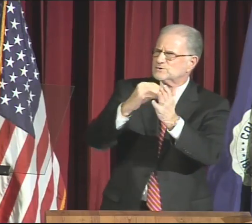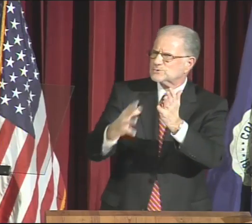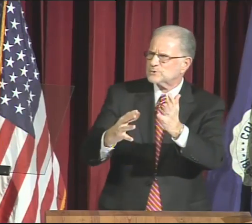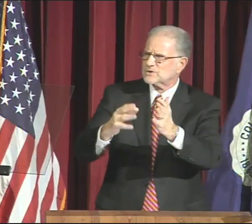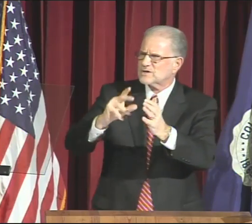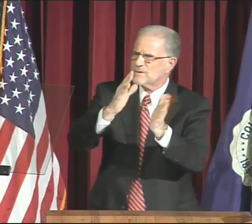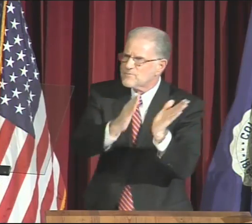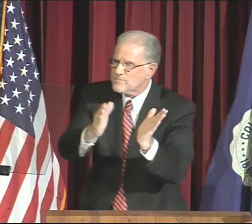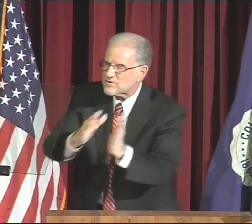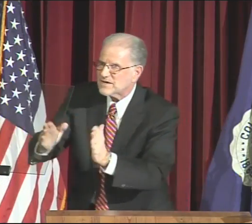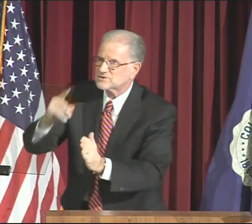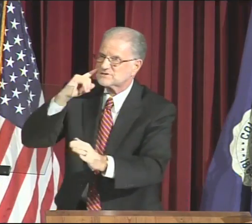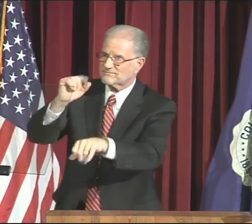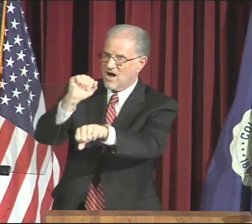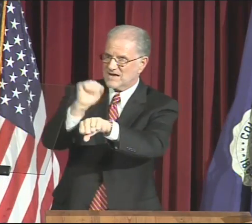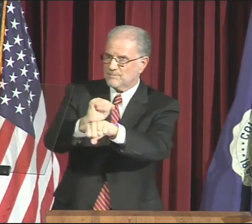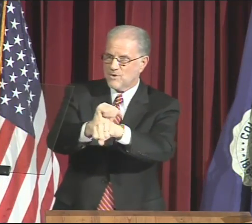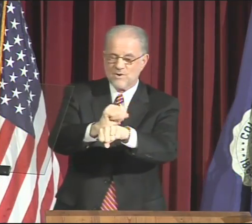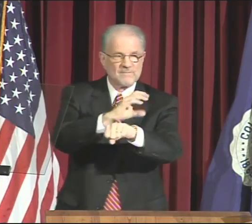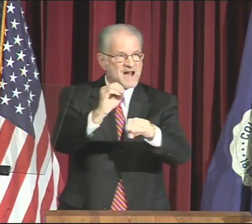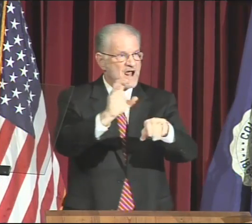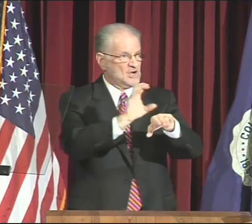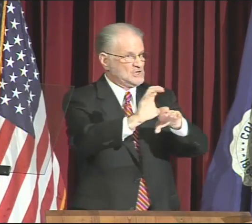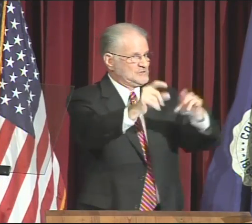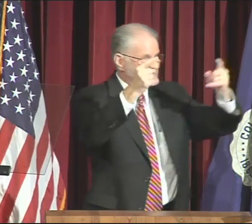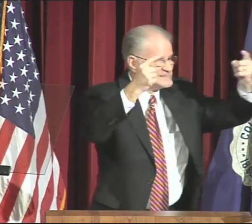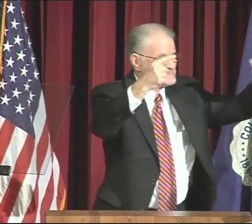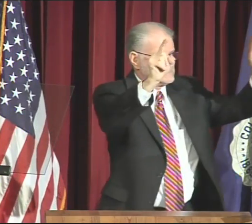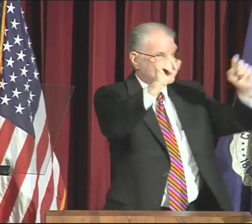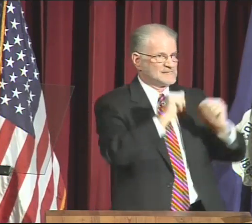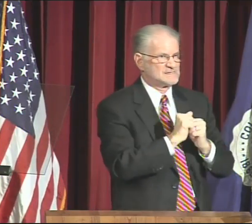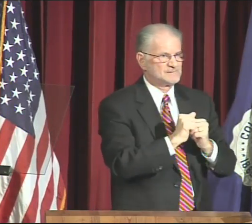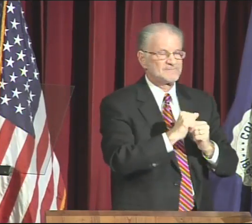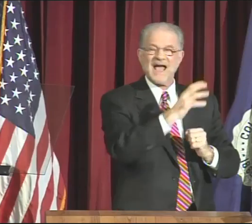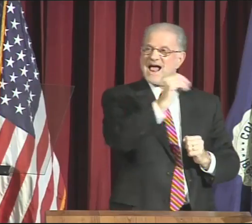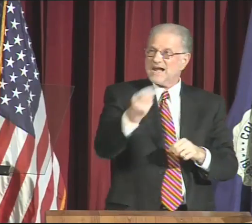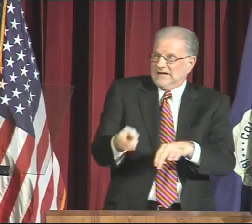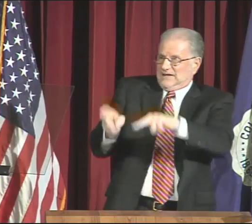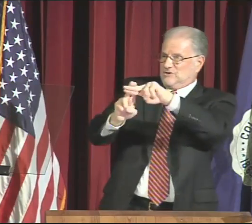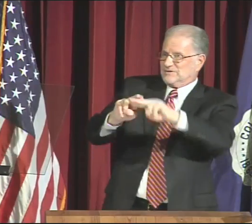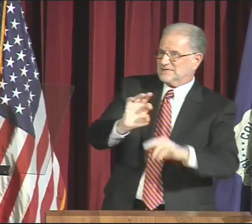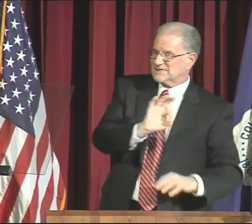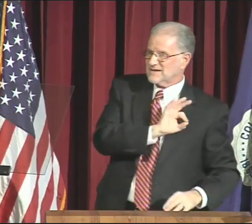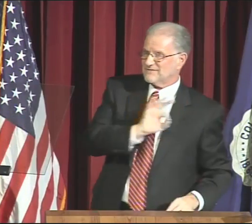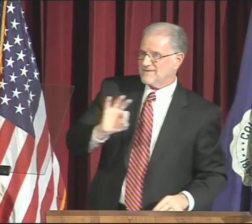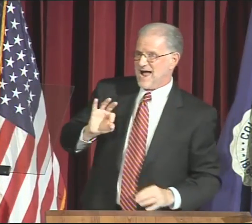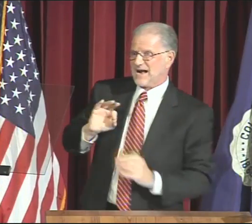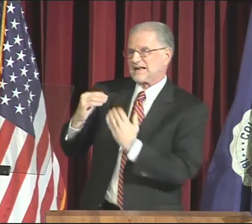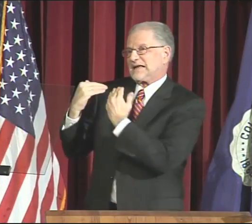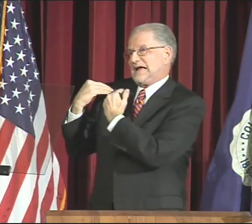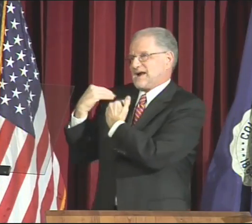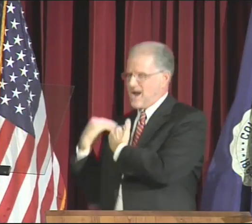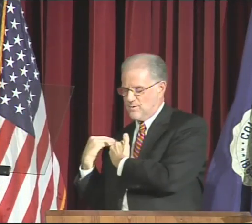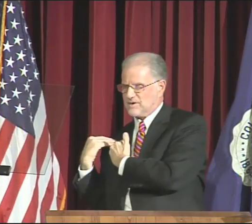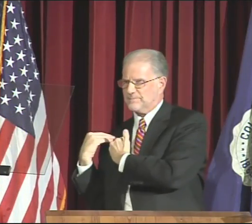developing new programs, strengthening student preparation for employment